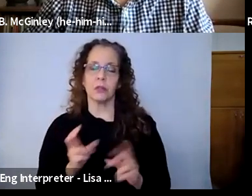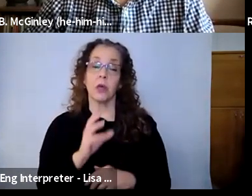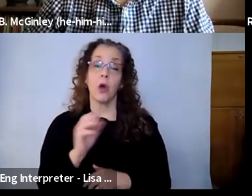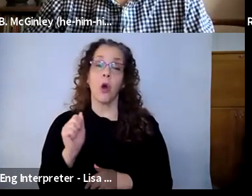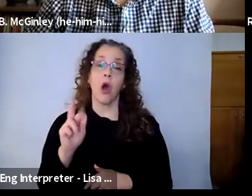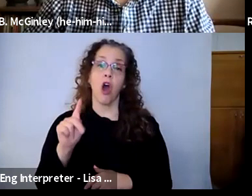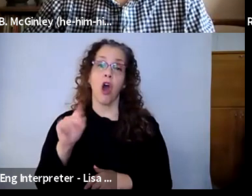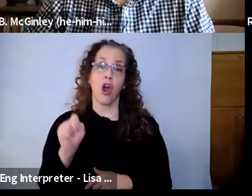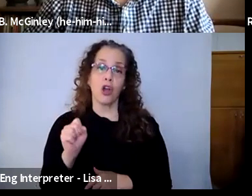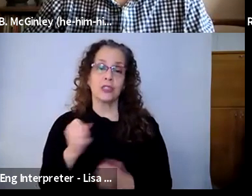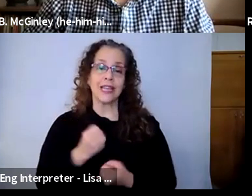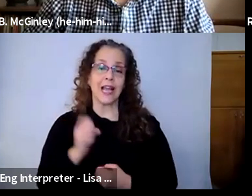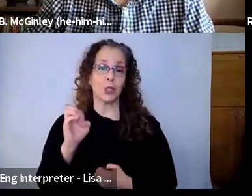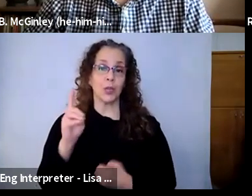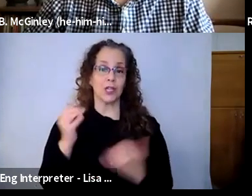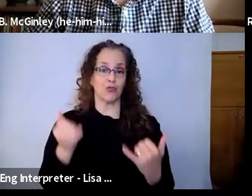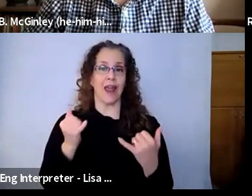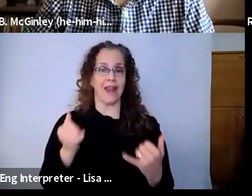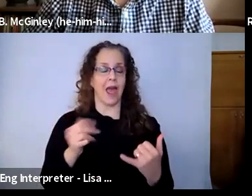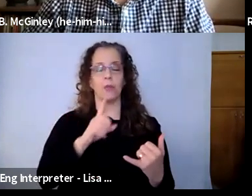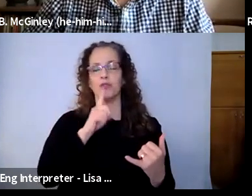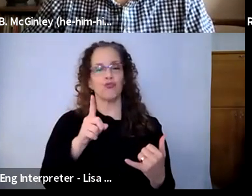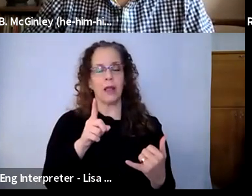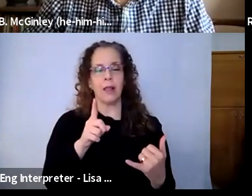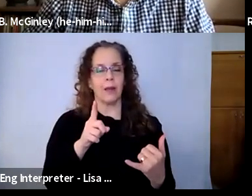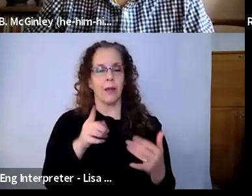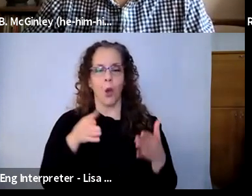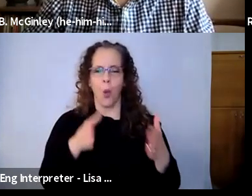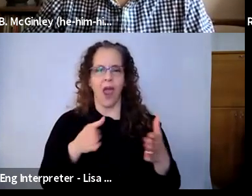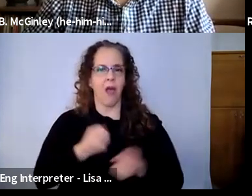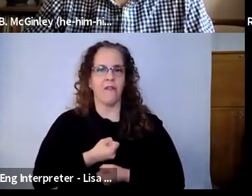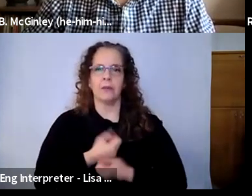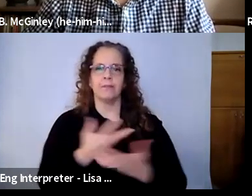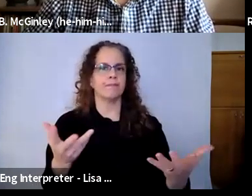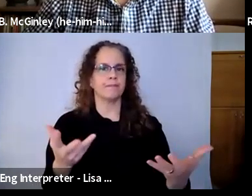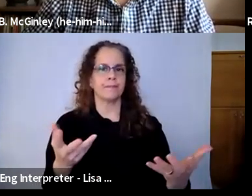is an outlet against isolation, against the traumatic effects of